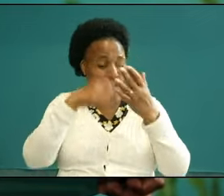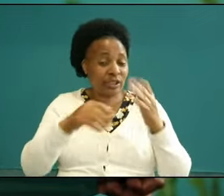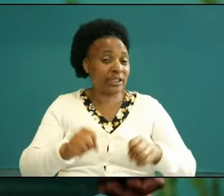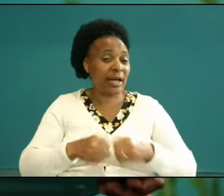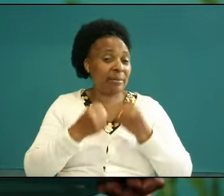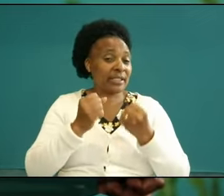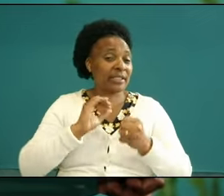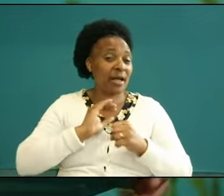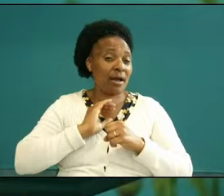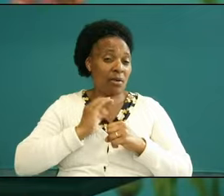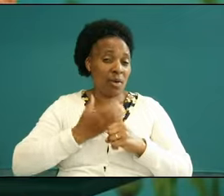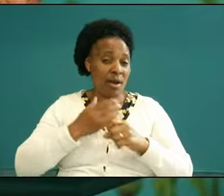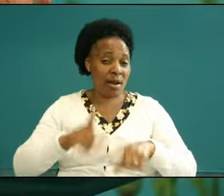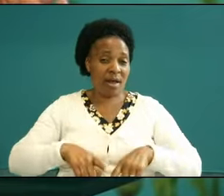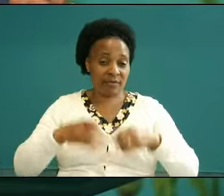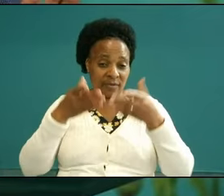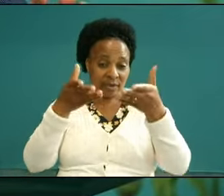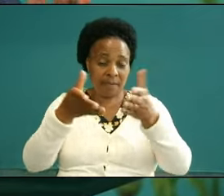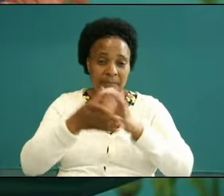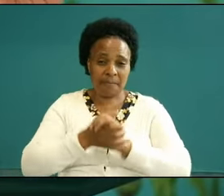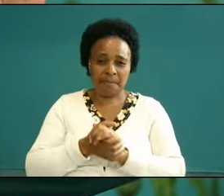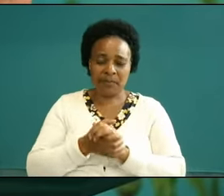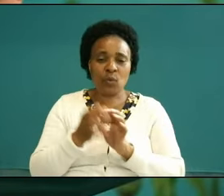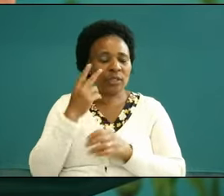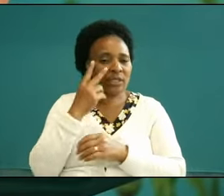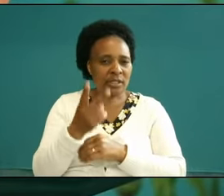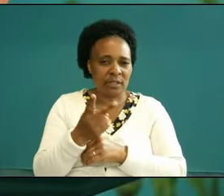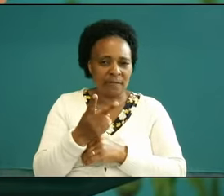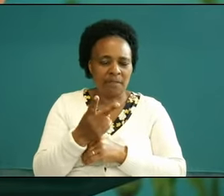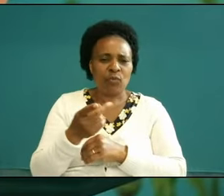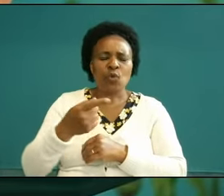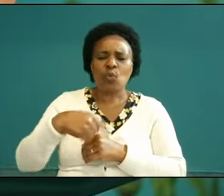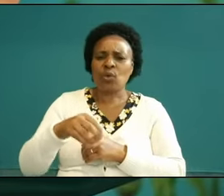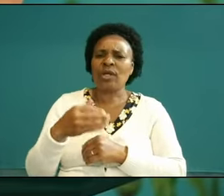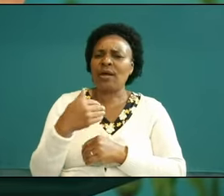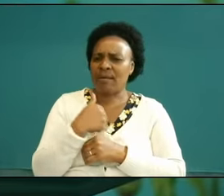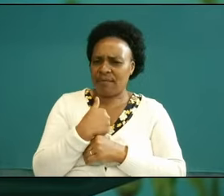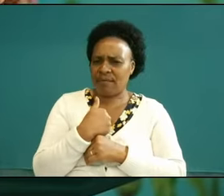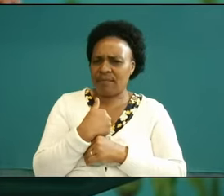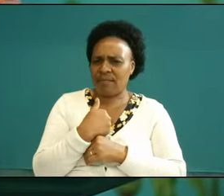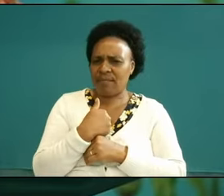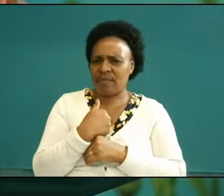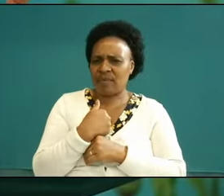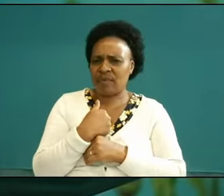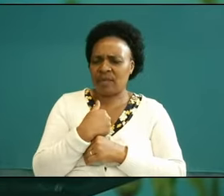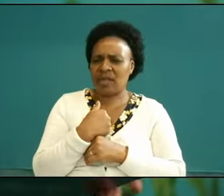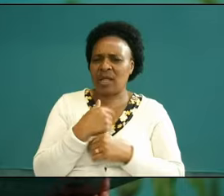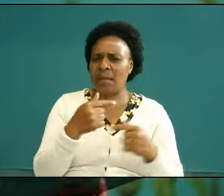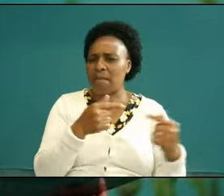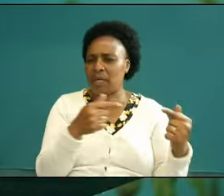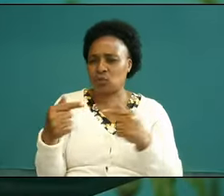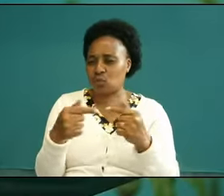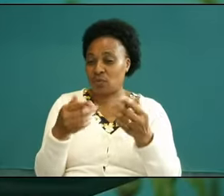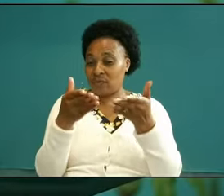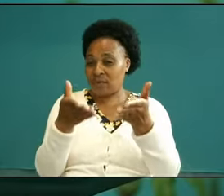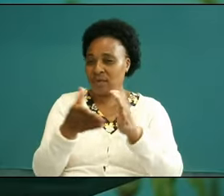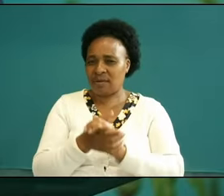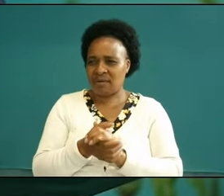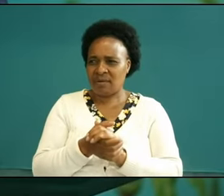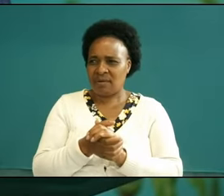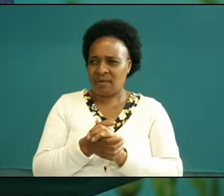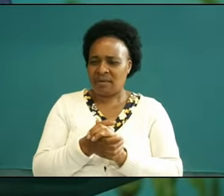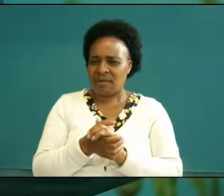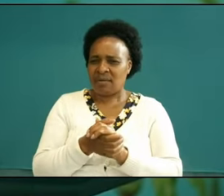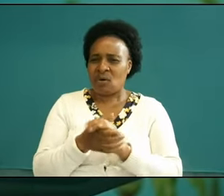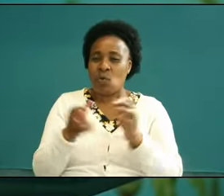our lives and I have seen that we have a battle that we are fighting that is very unique now